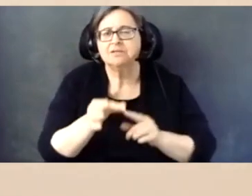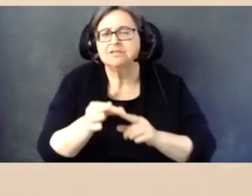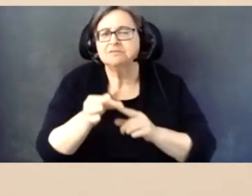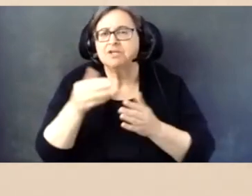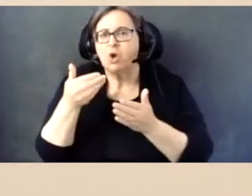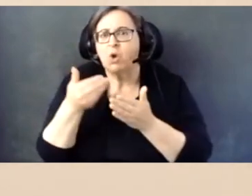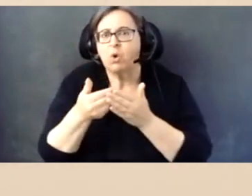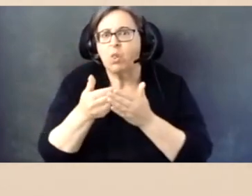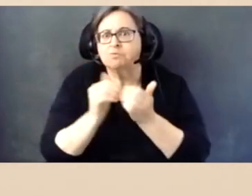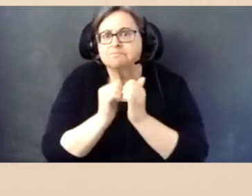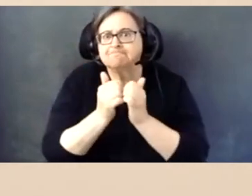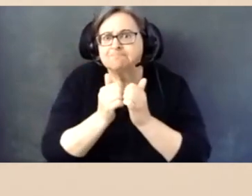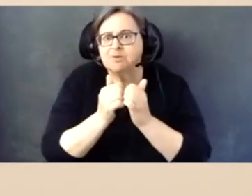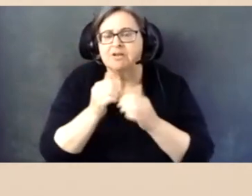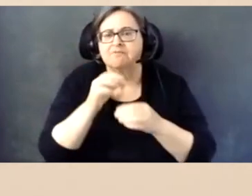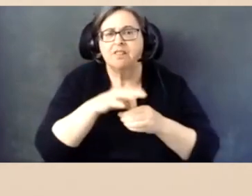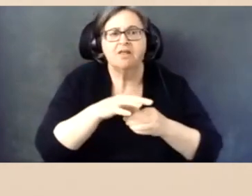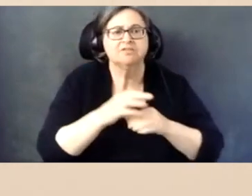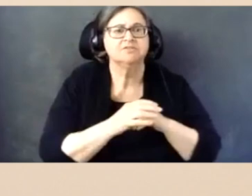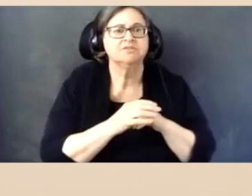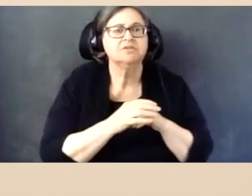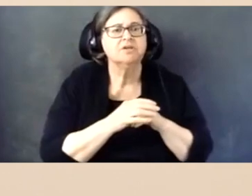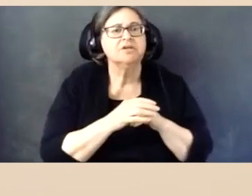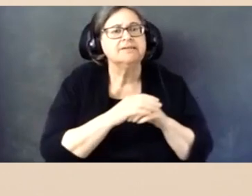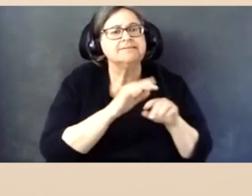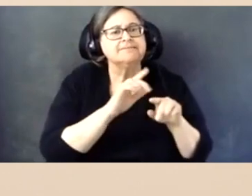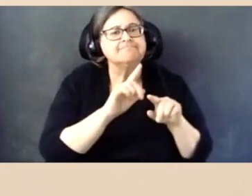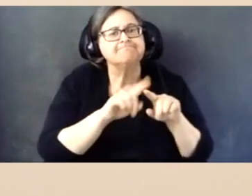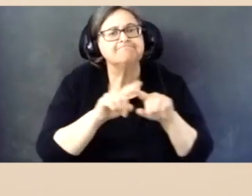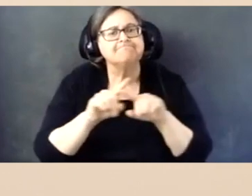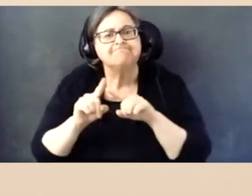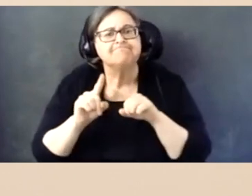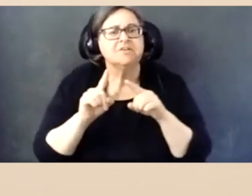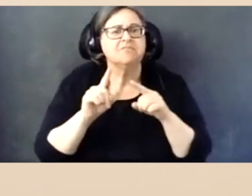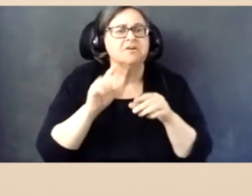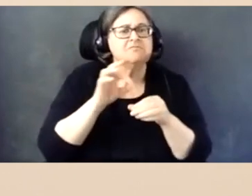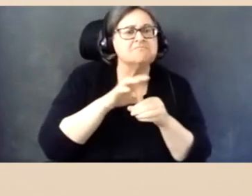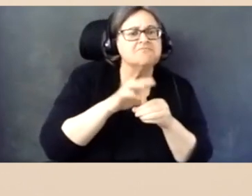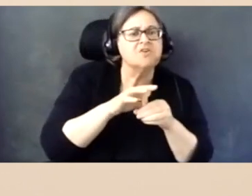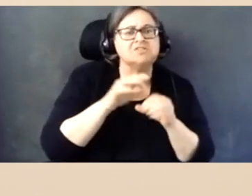To learn that the challenges people with disabilities face when casting a ballot can vary by disability